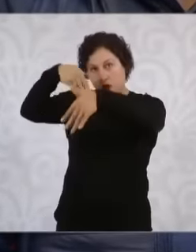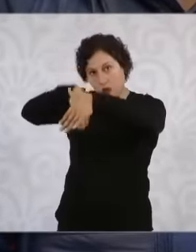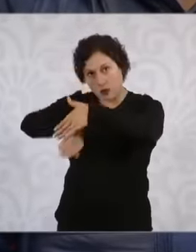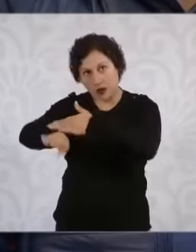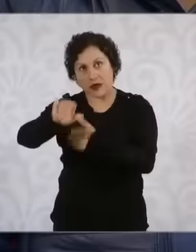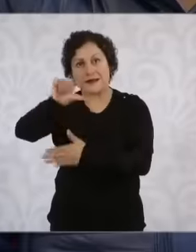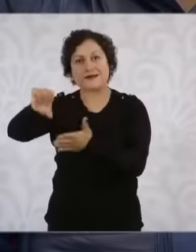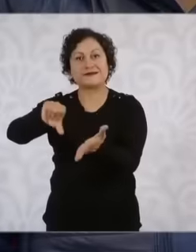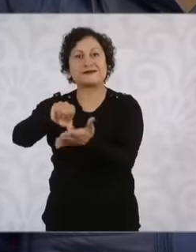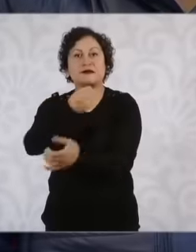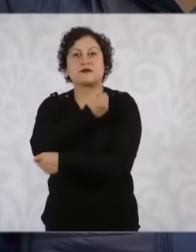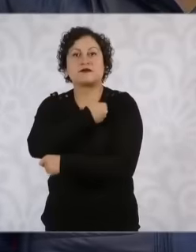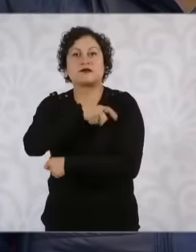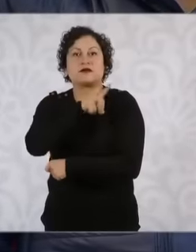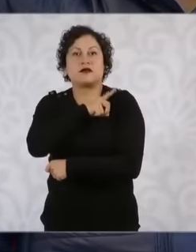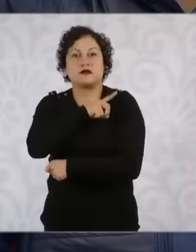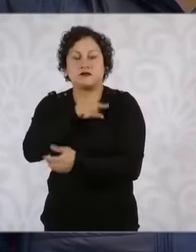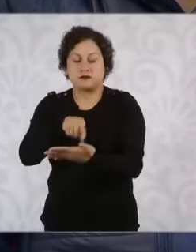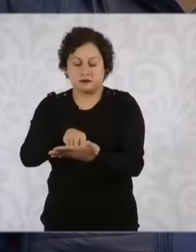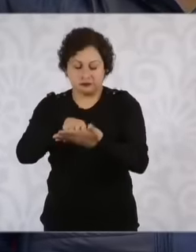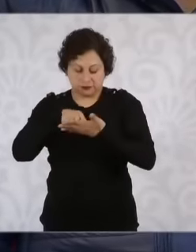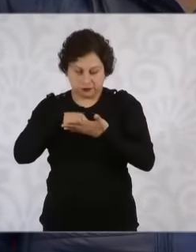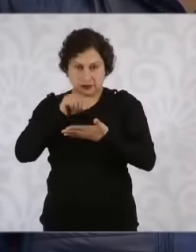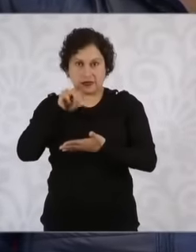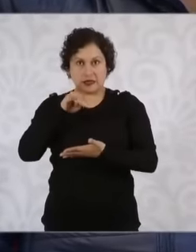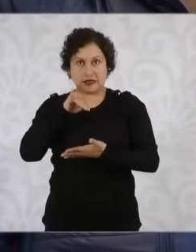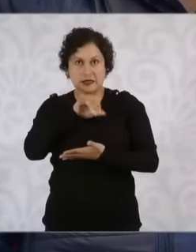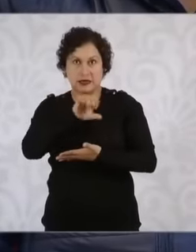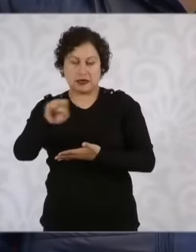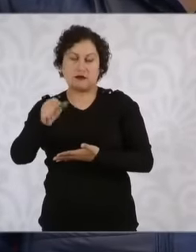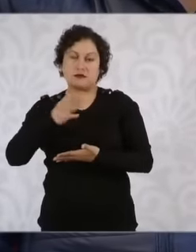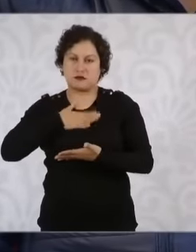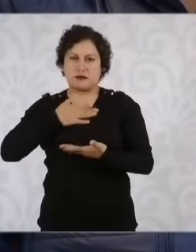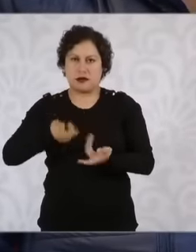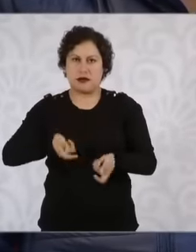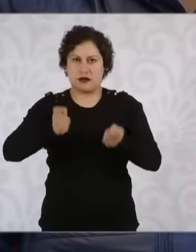an IMS clinic that I have because I have the insurance here for journalists granted by the presidency